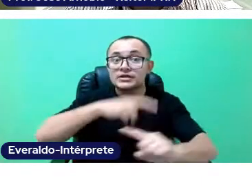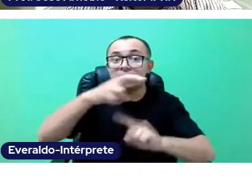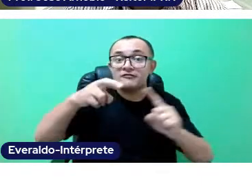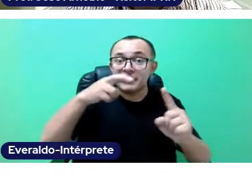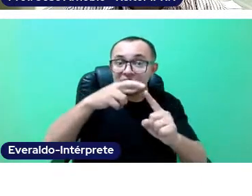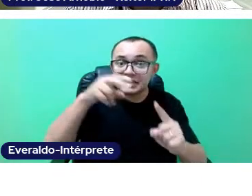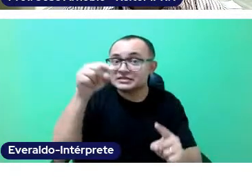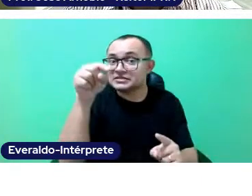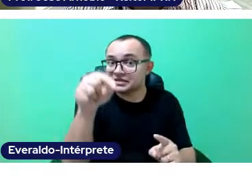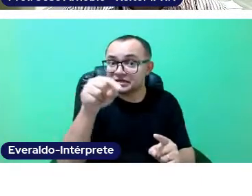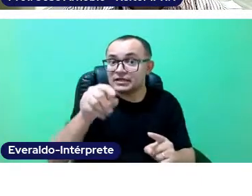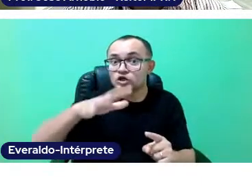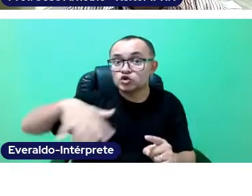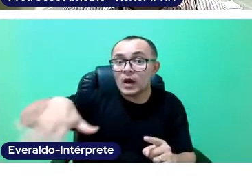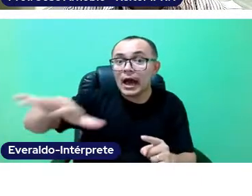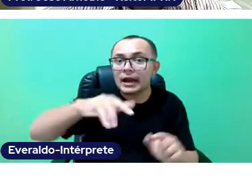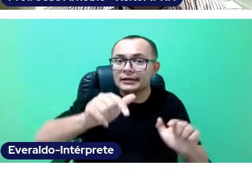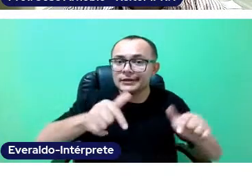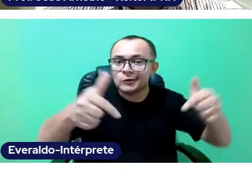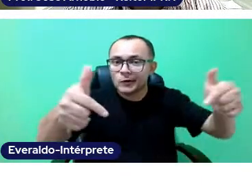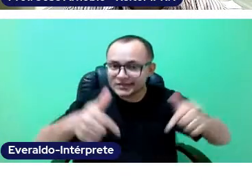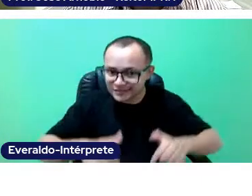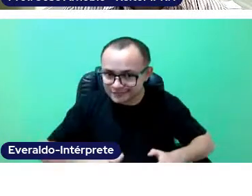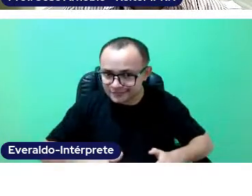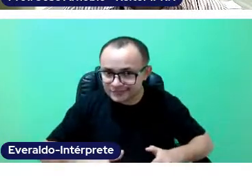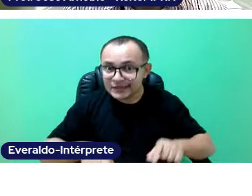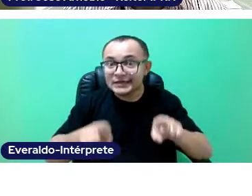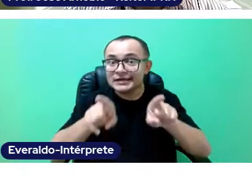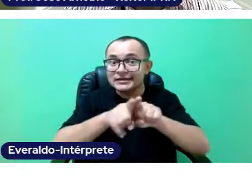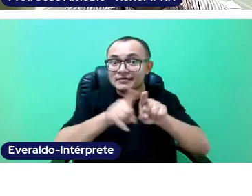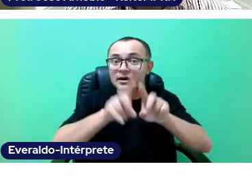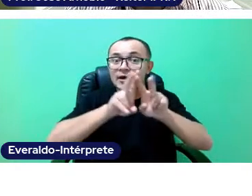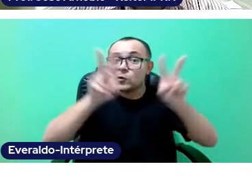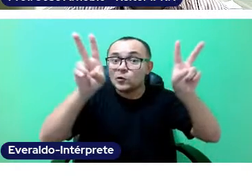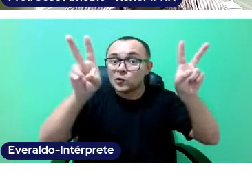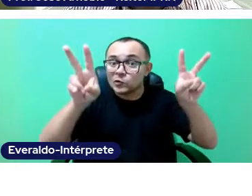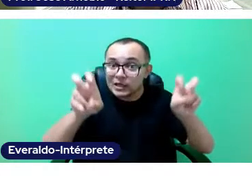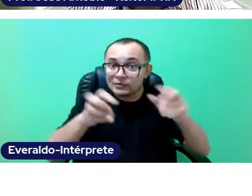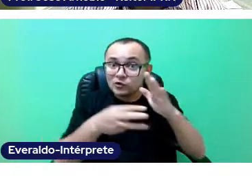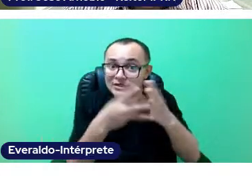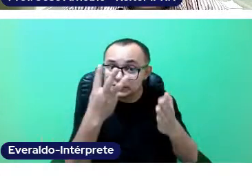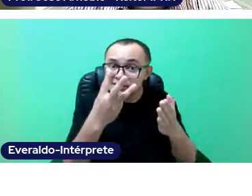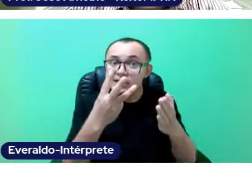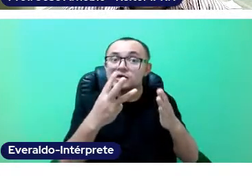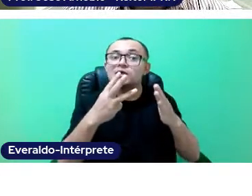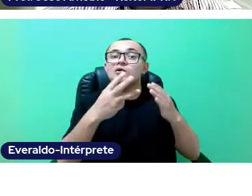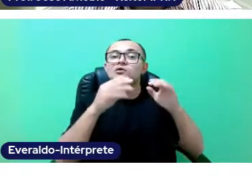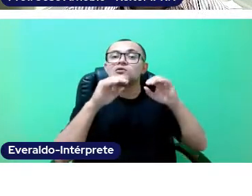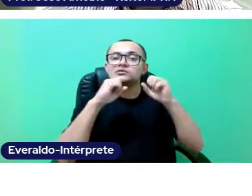and references, above all, for the theme that we are discussing in this edition, which involves health and education